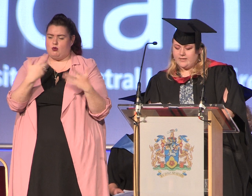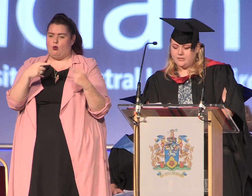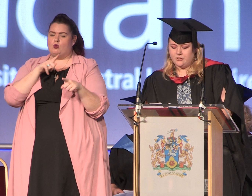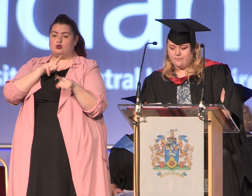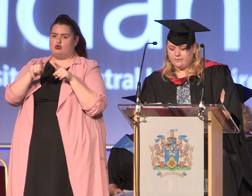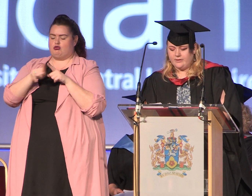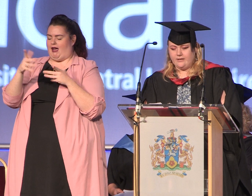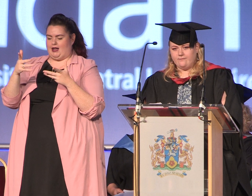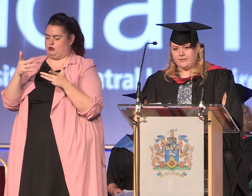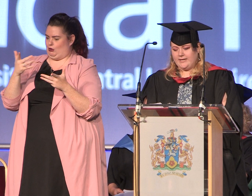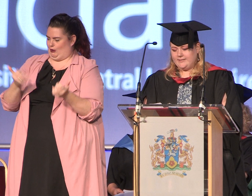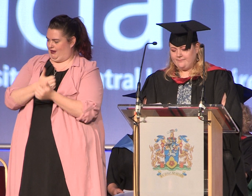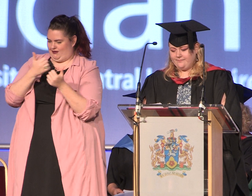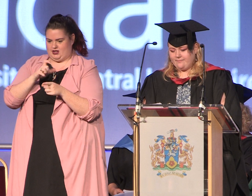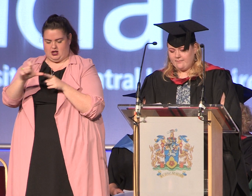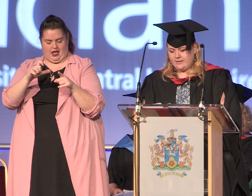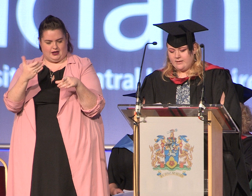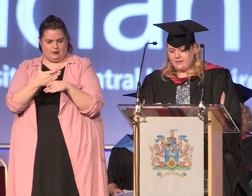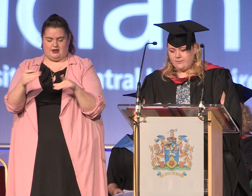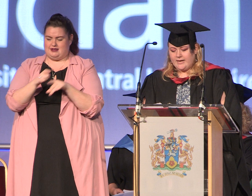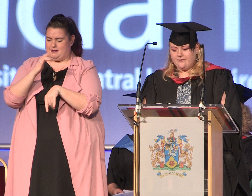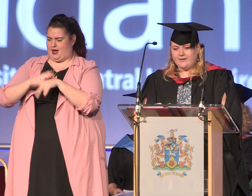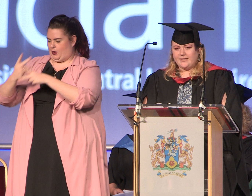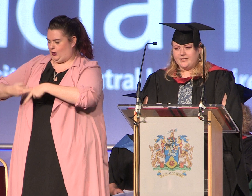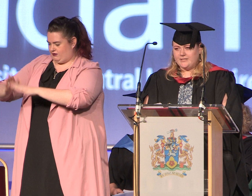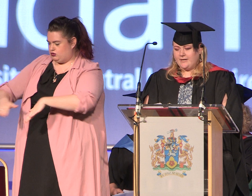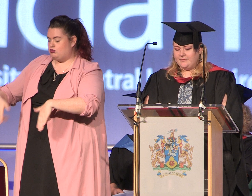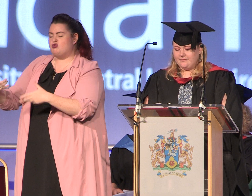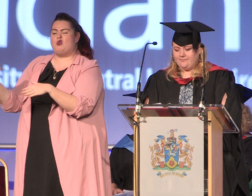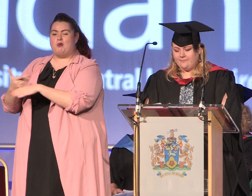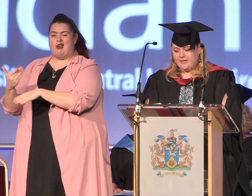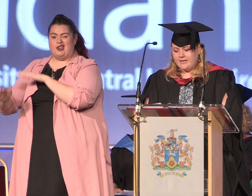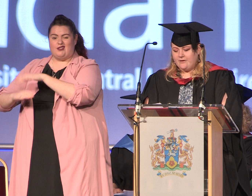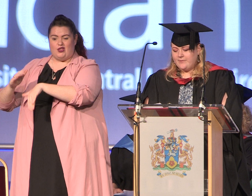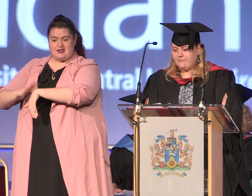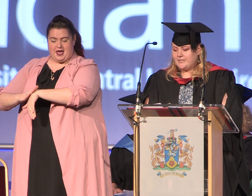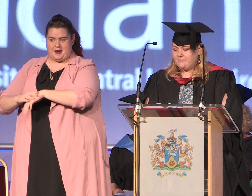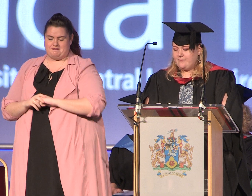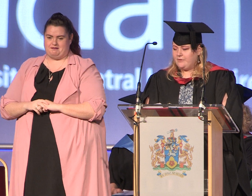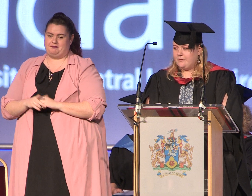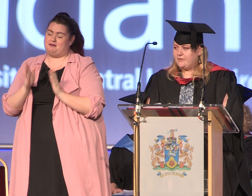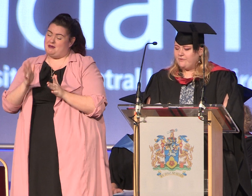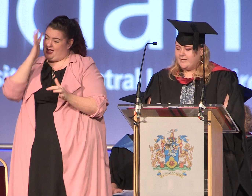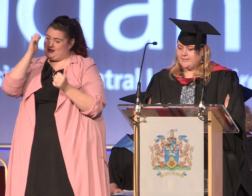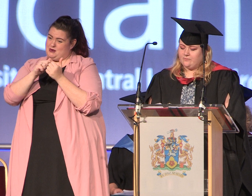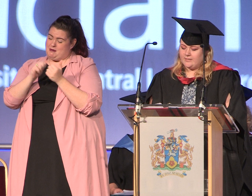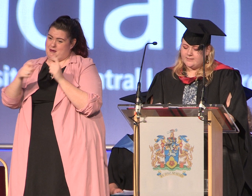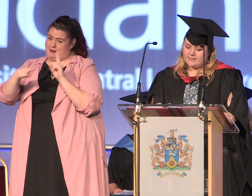working a job or looking after a kid but we cannot forget the good times you've made friends with people that you would not have met otherwise